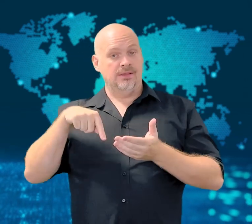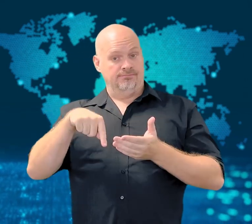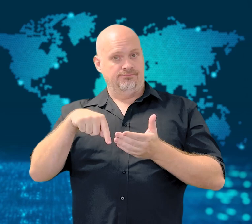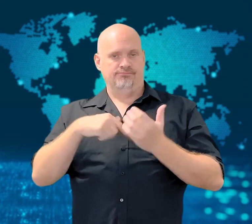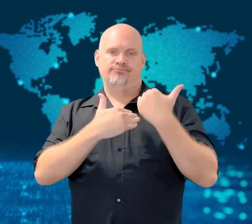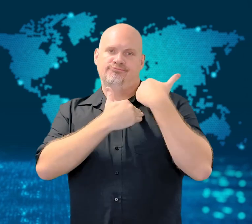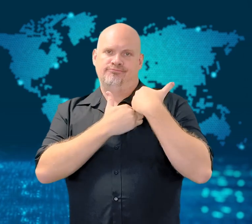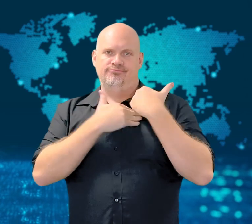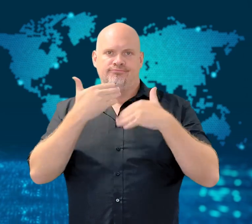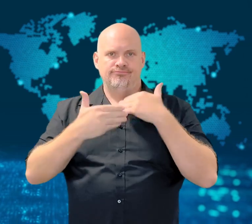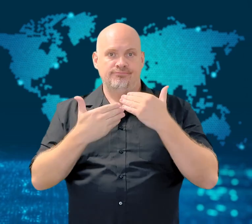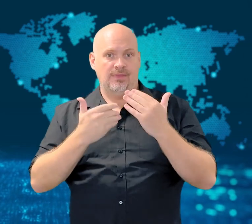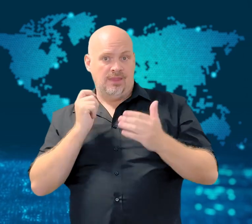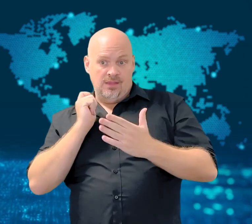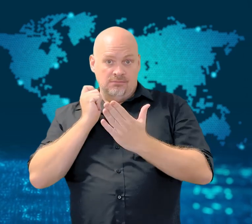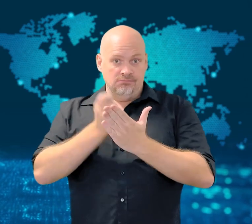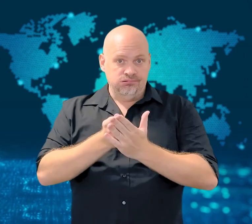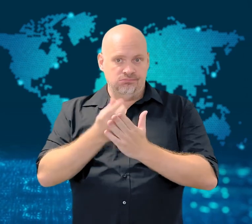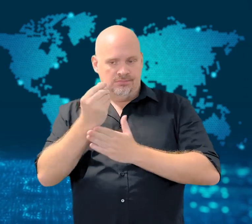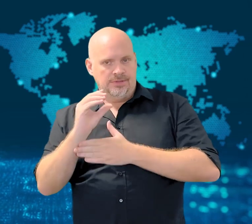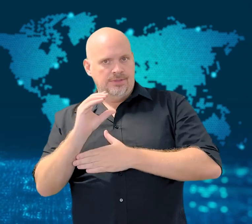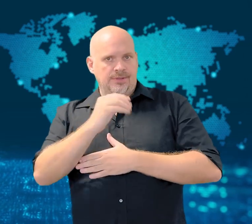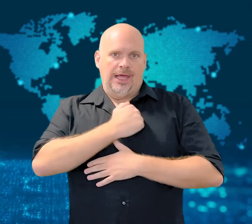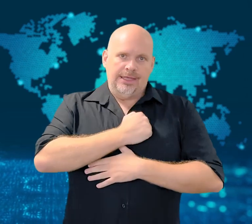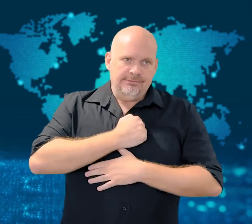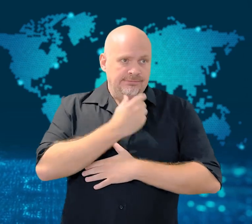for the compensation process.